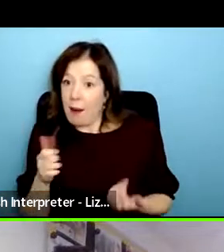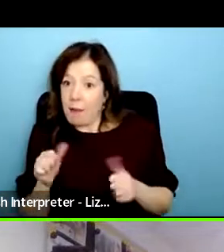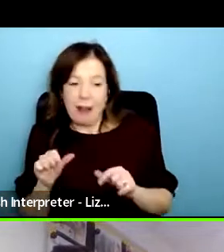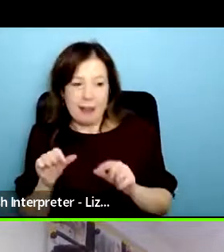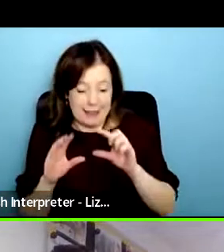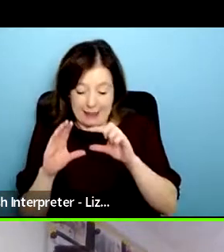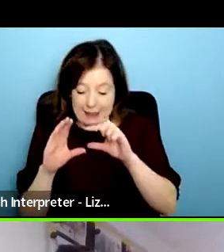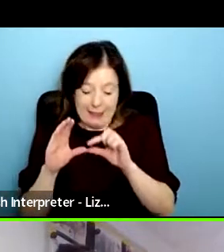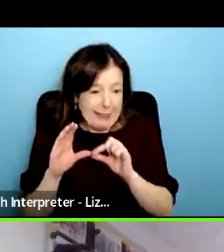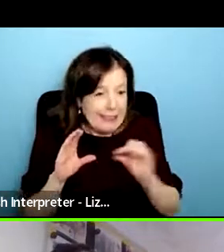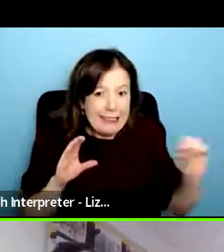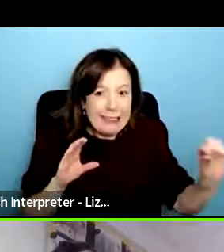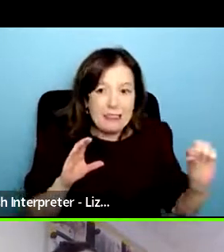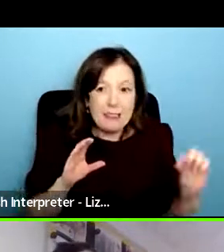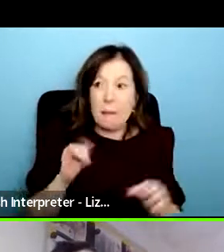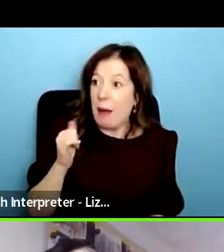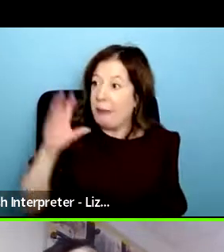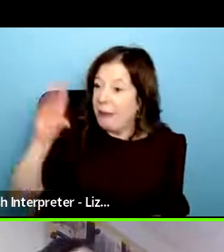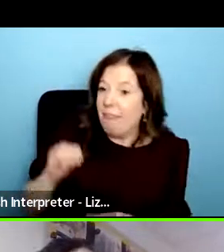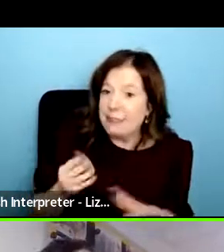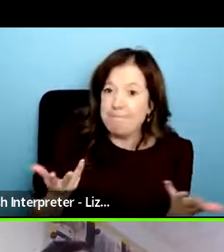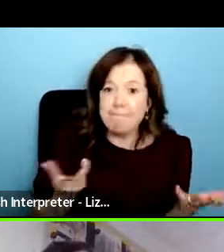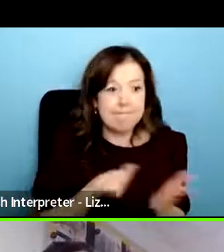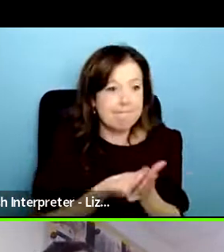we don't have they just come there ourselves do you want me to come and talk to the women we've